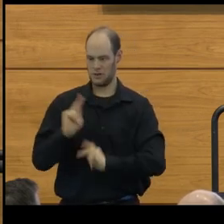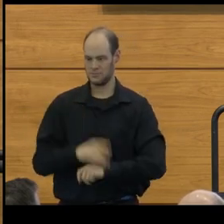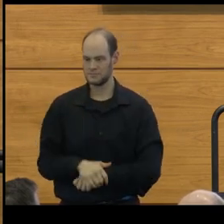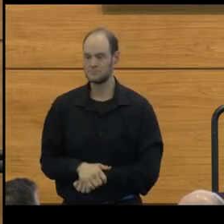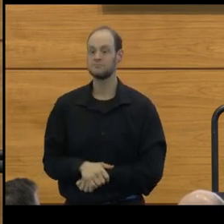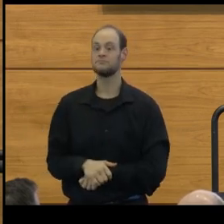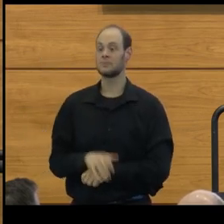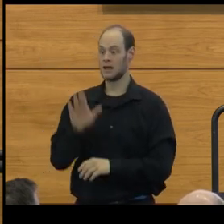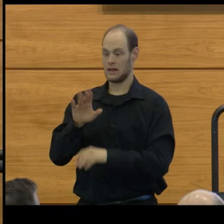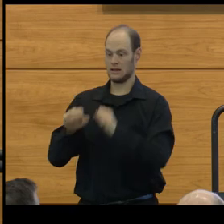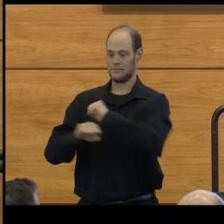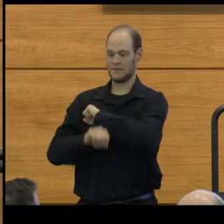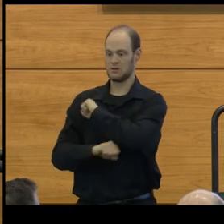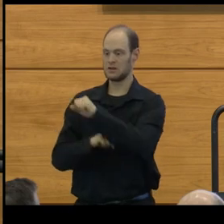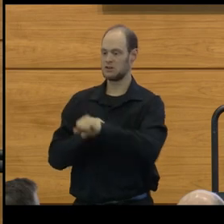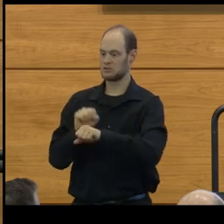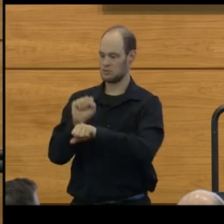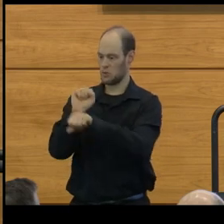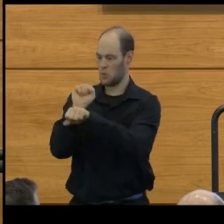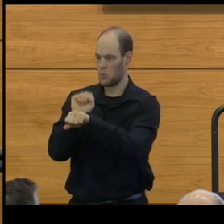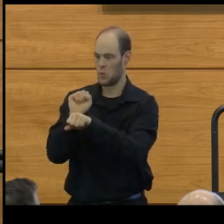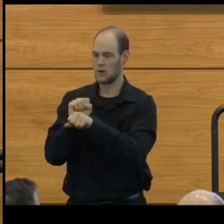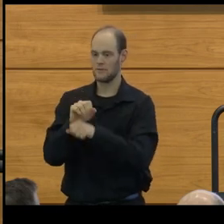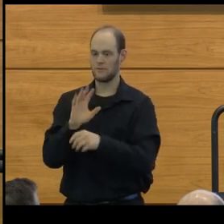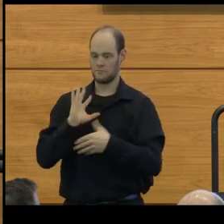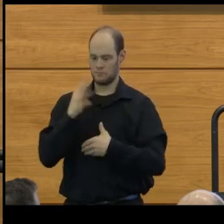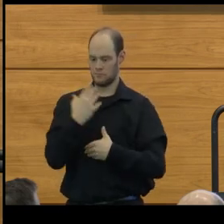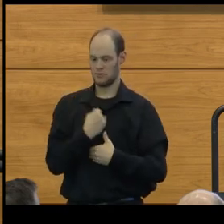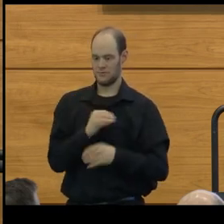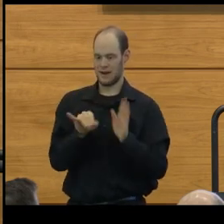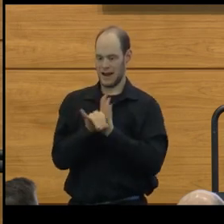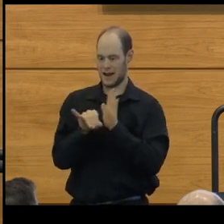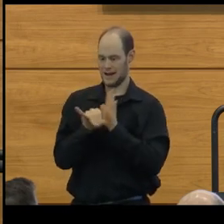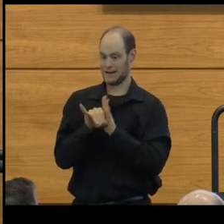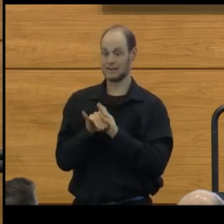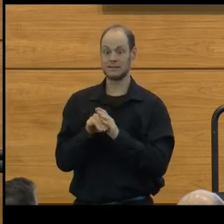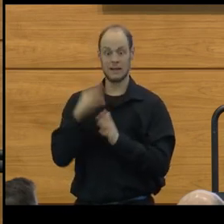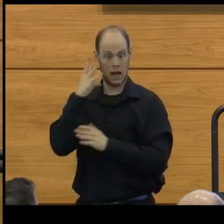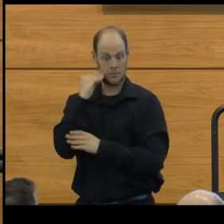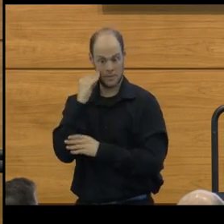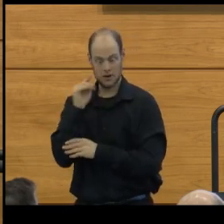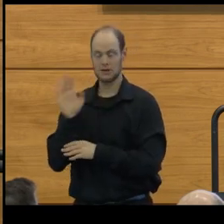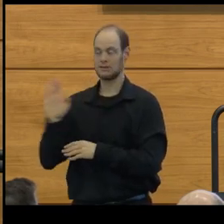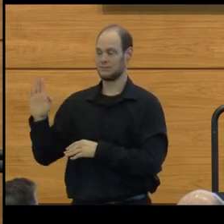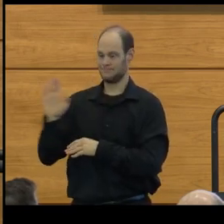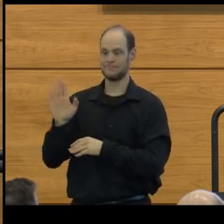His foundational research on transgender identities and experiences has launched